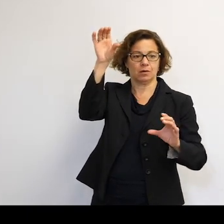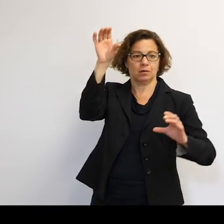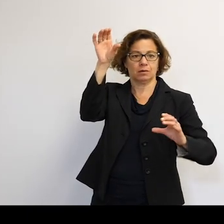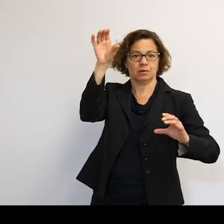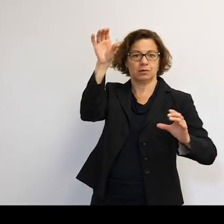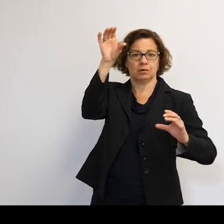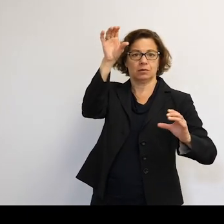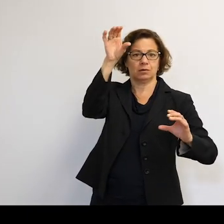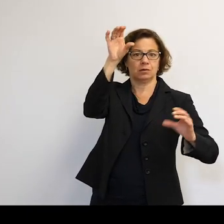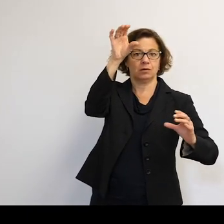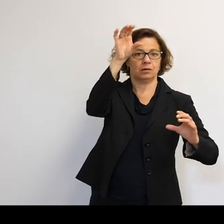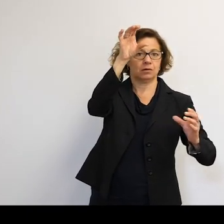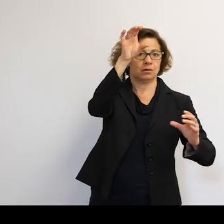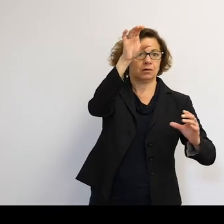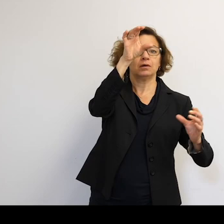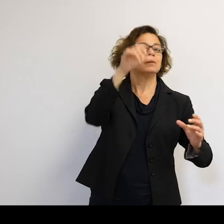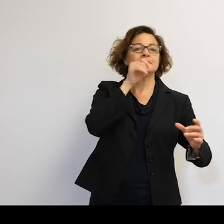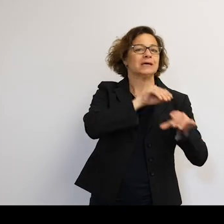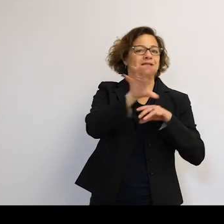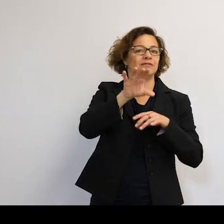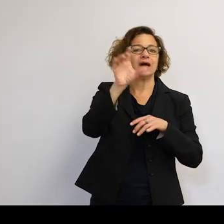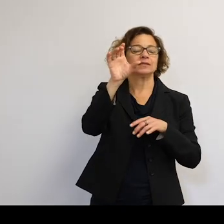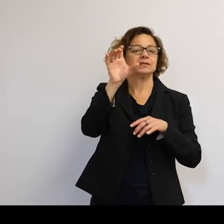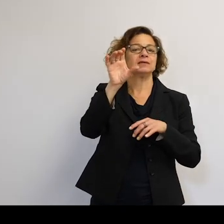It's significant when we're making very precise and orbital measurements.